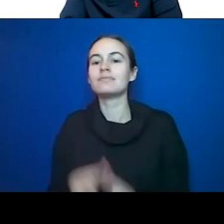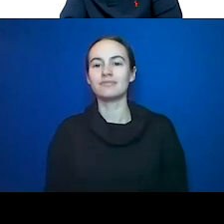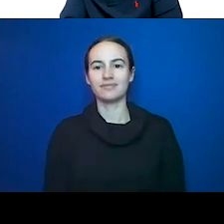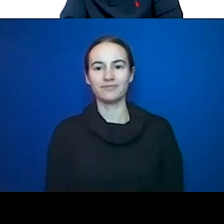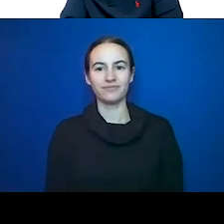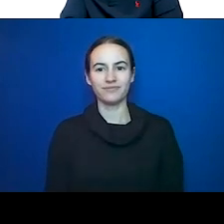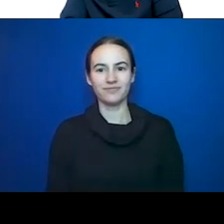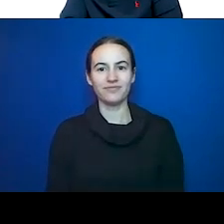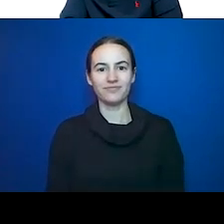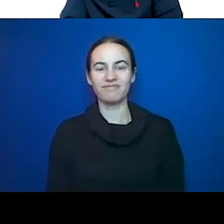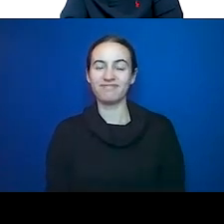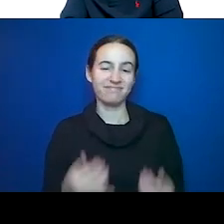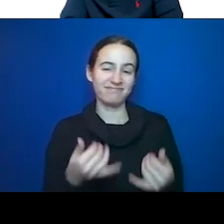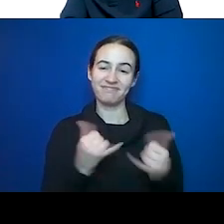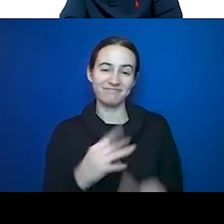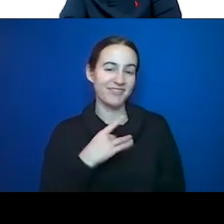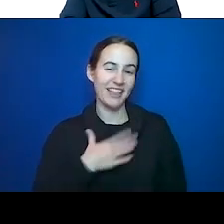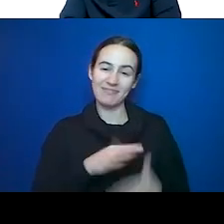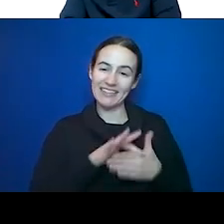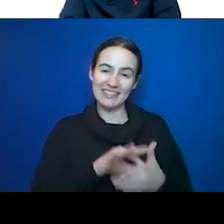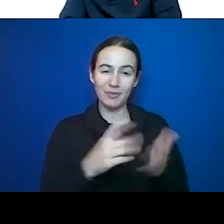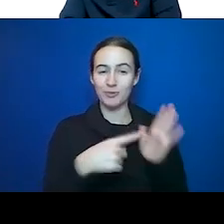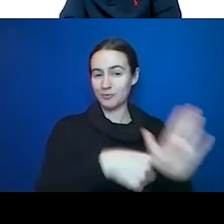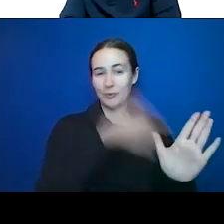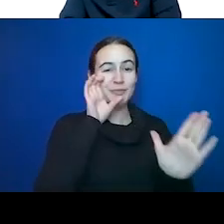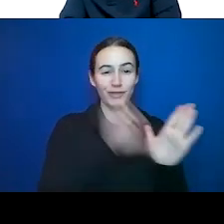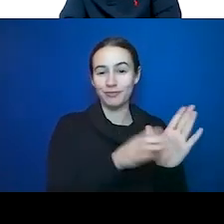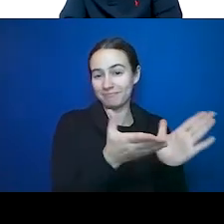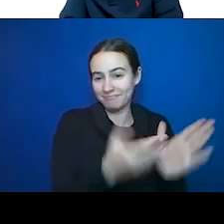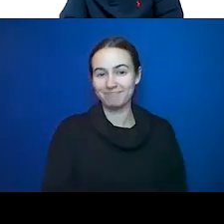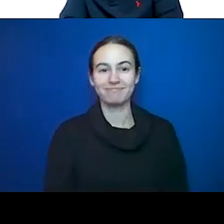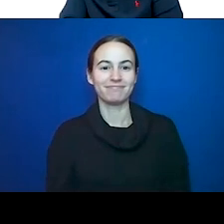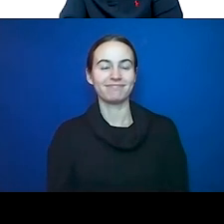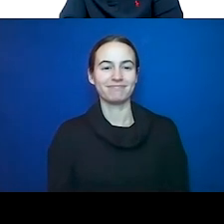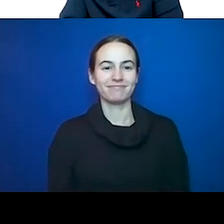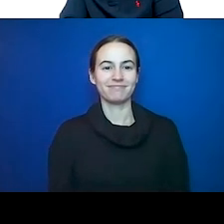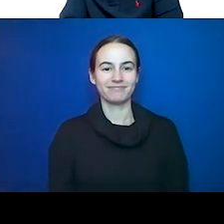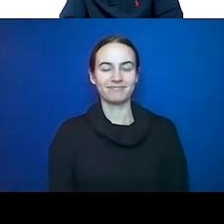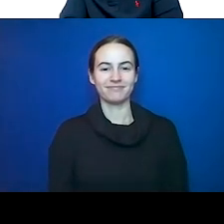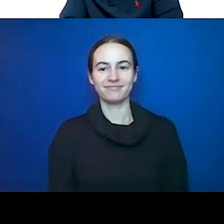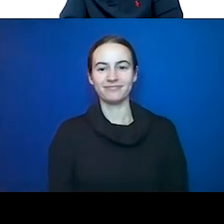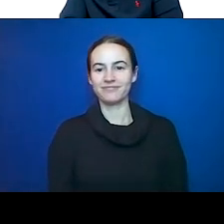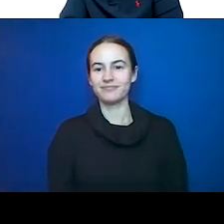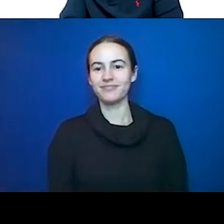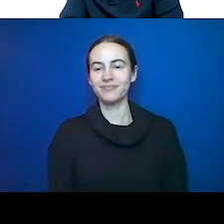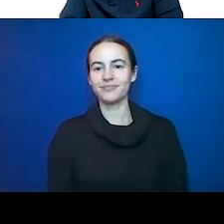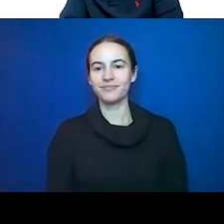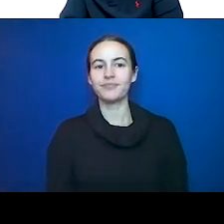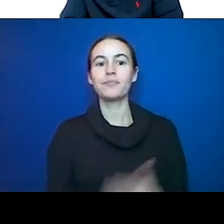wanted to show it. So bad lifestyle. Again, I guess we are